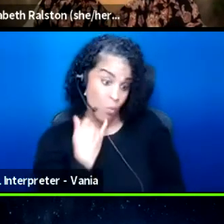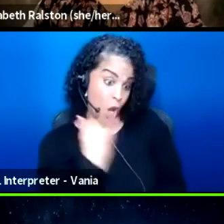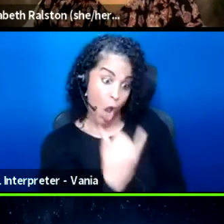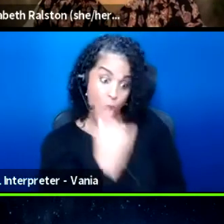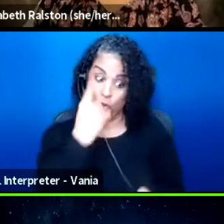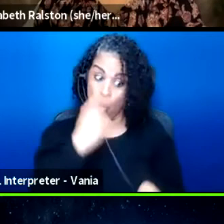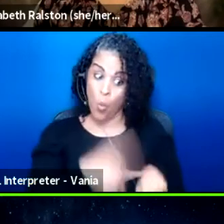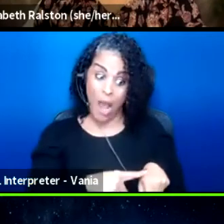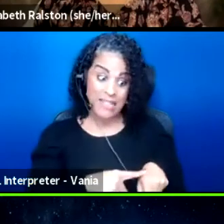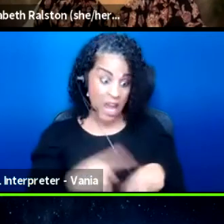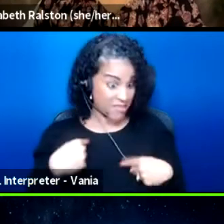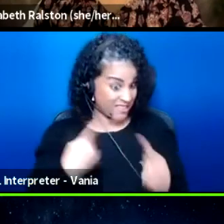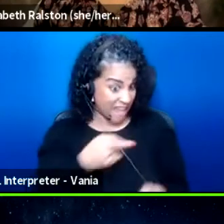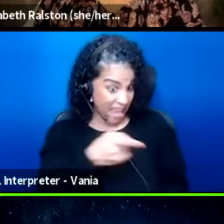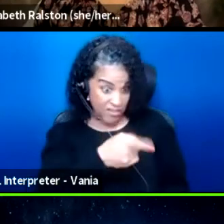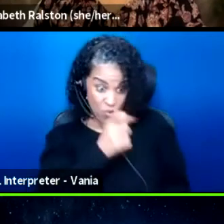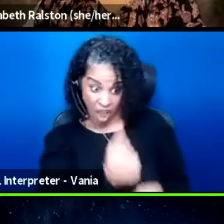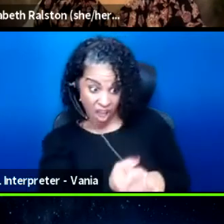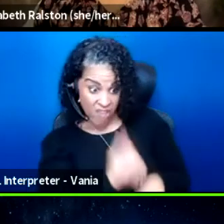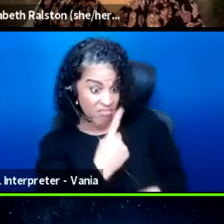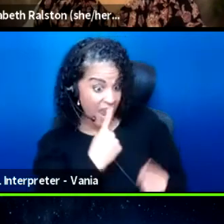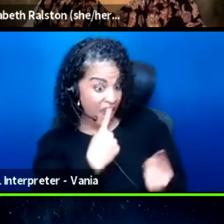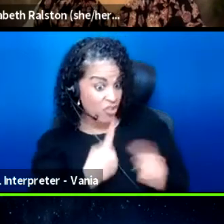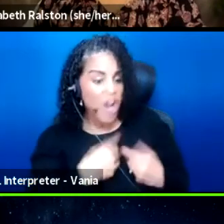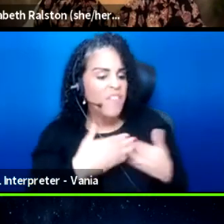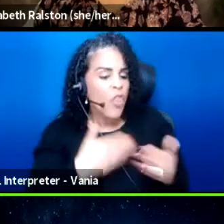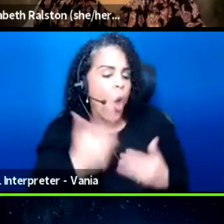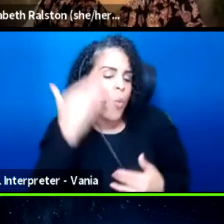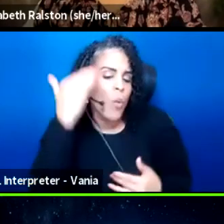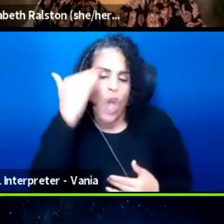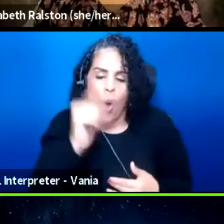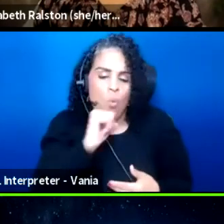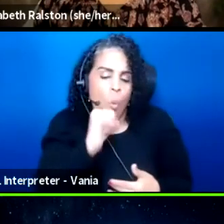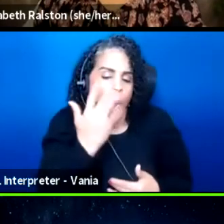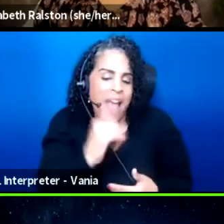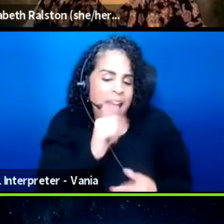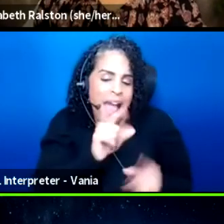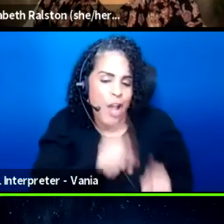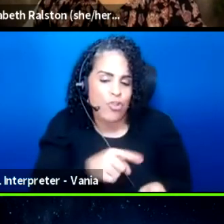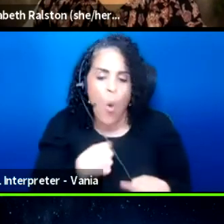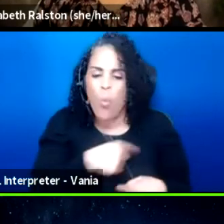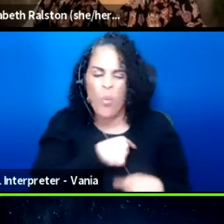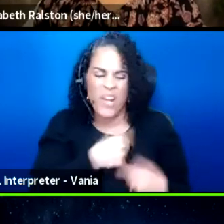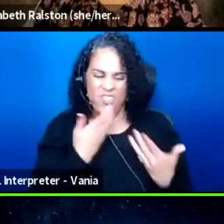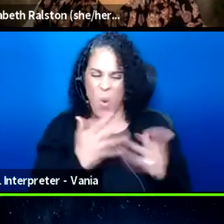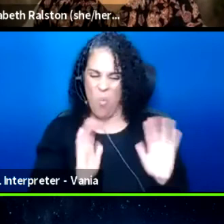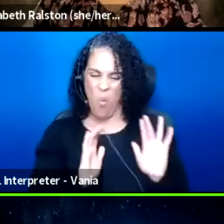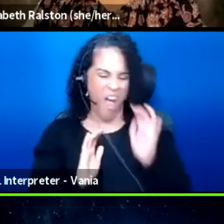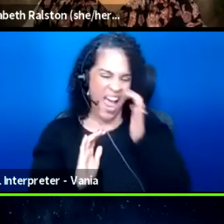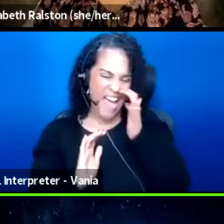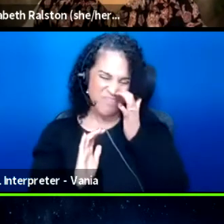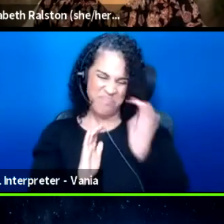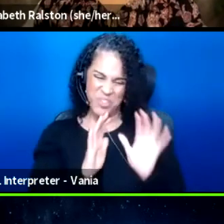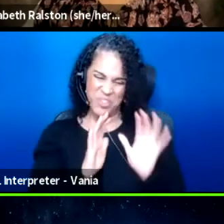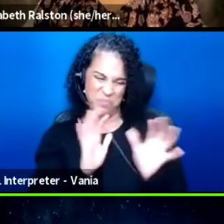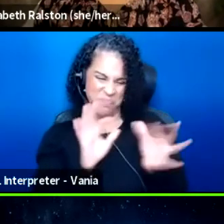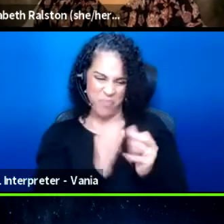and since you didn't answer, even though we knew why you didn't answer it, like, we don't want to be bothered, and then I just got booted out of the door.